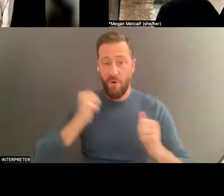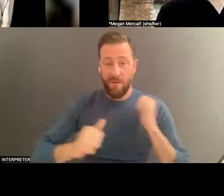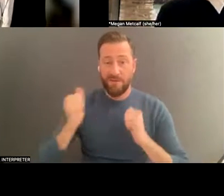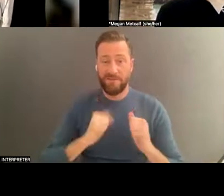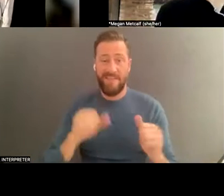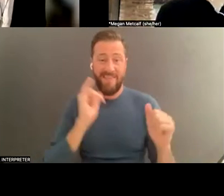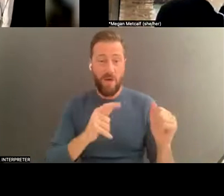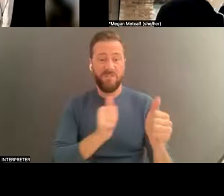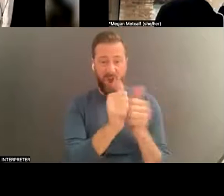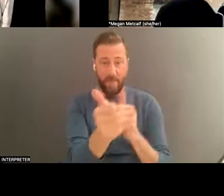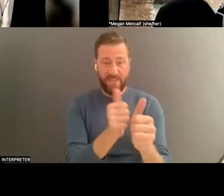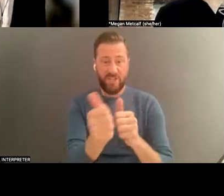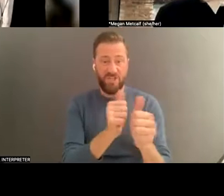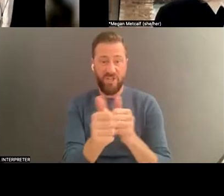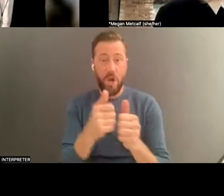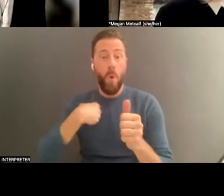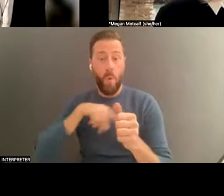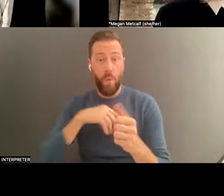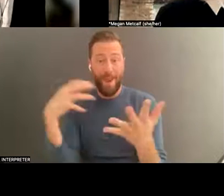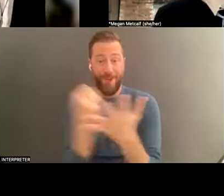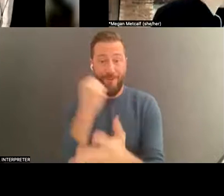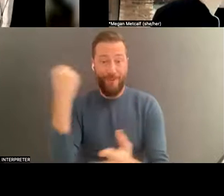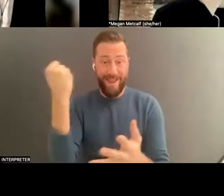contest back then, you worked on it like that, because